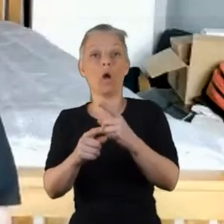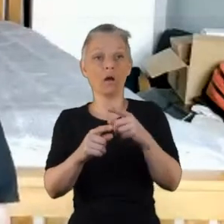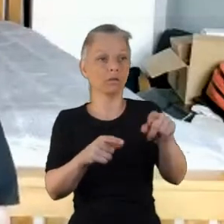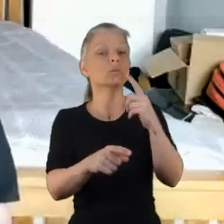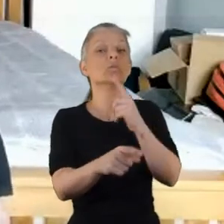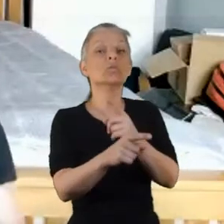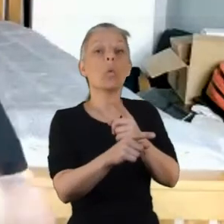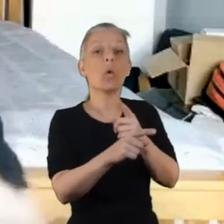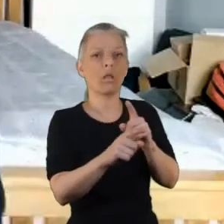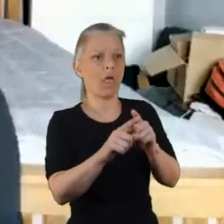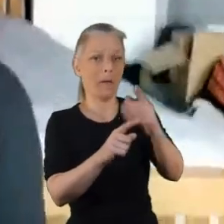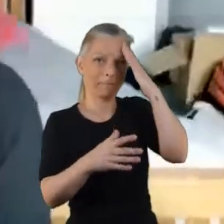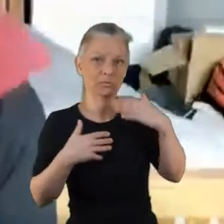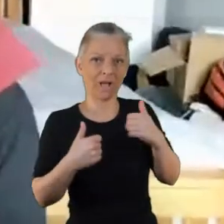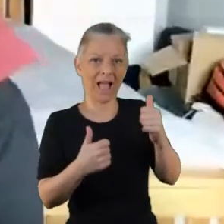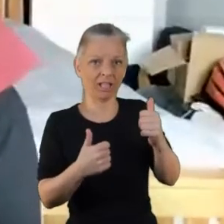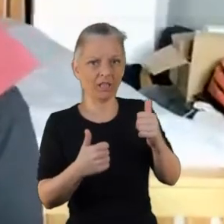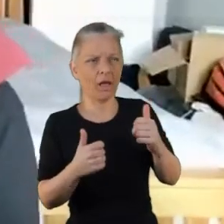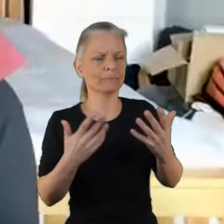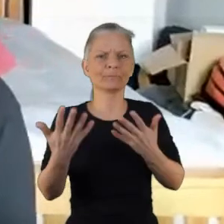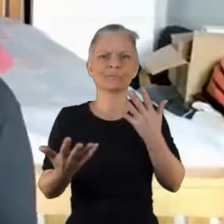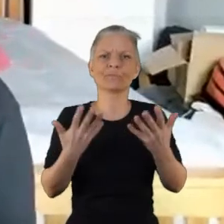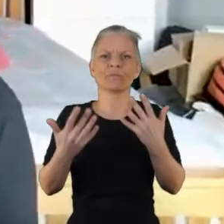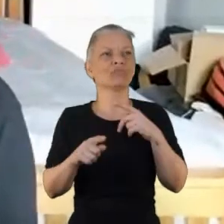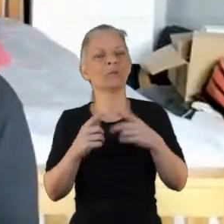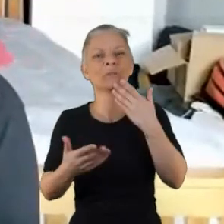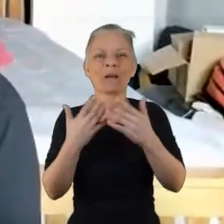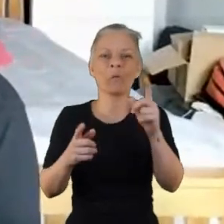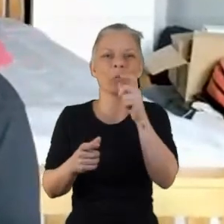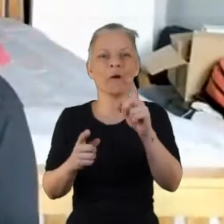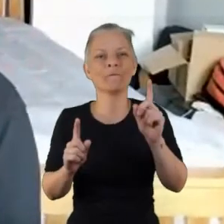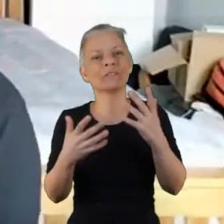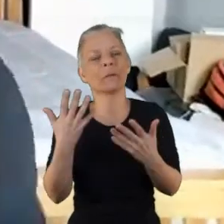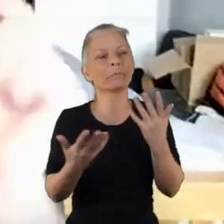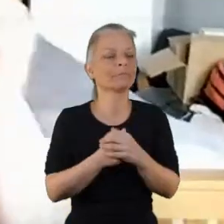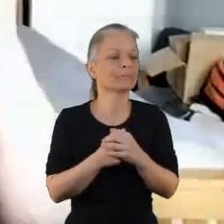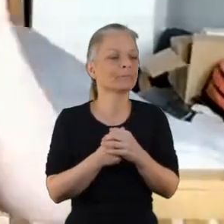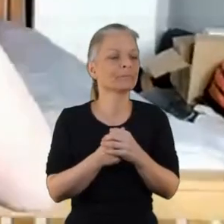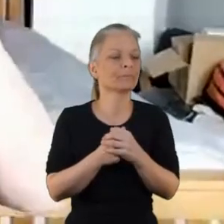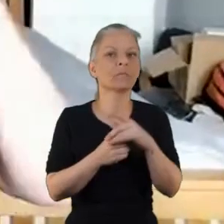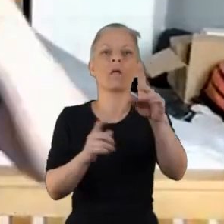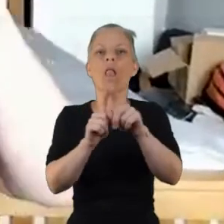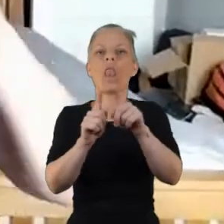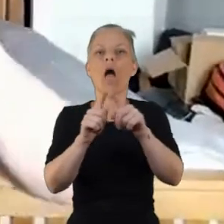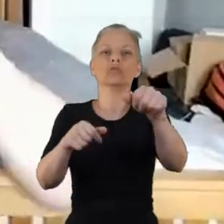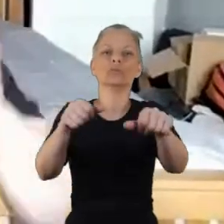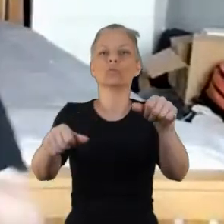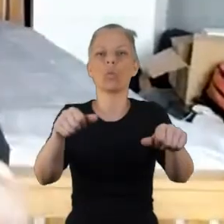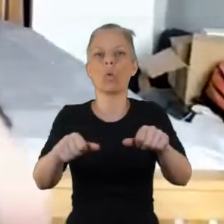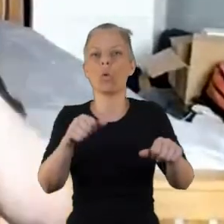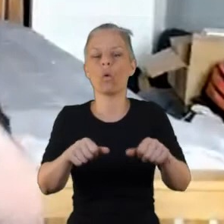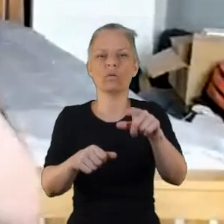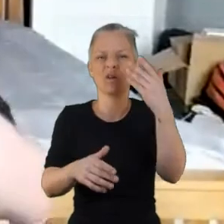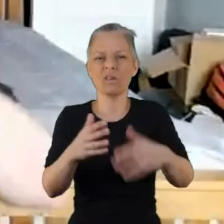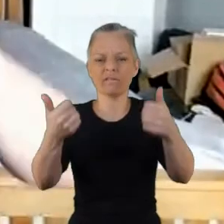like uh- what's the word I’m going to look for… it's kind of like a jigsaw, that you